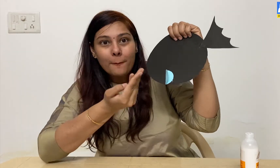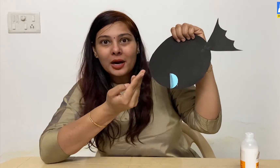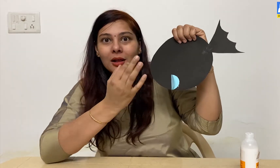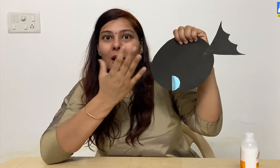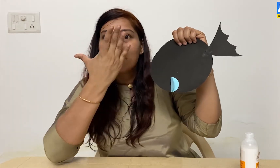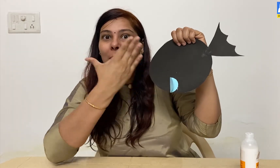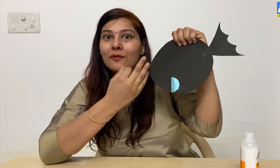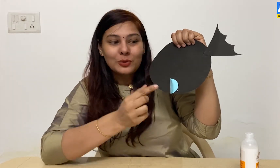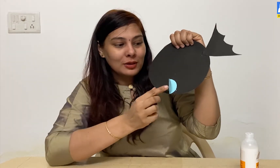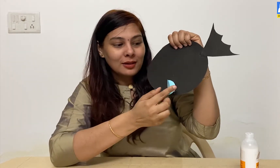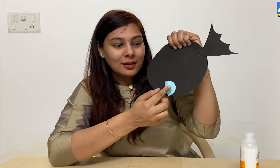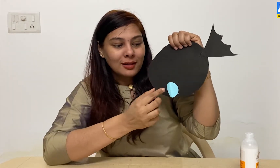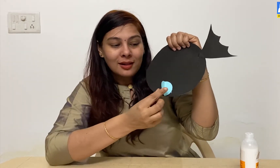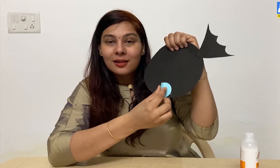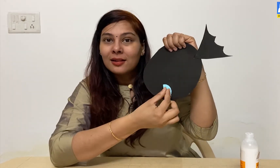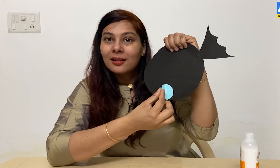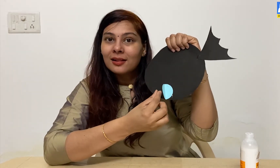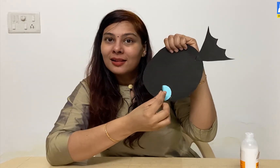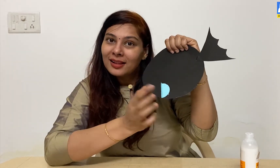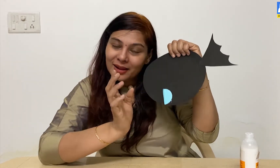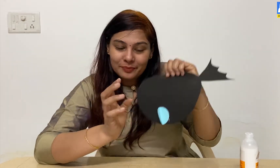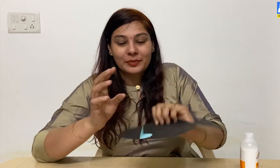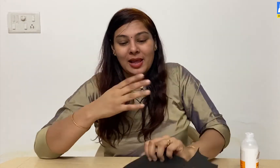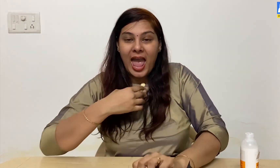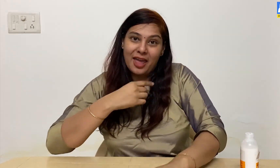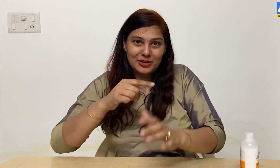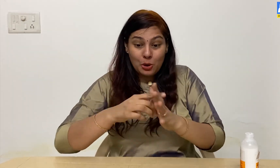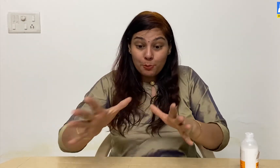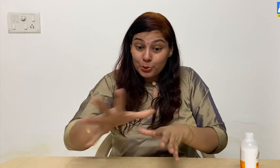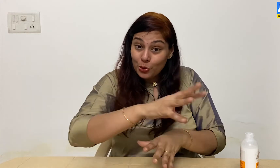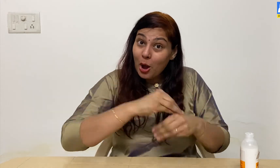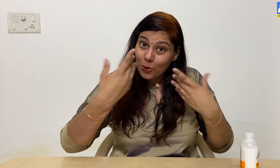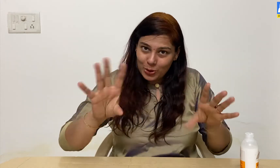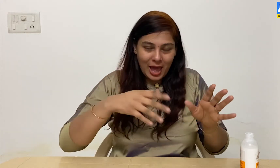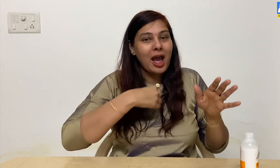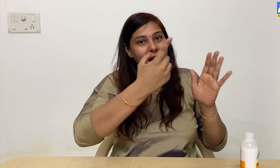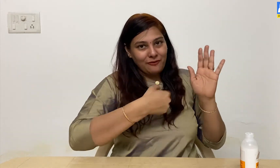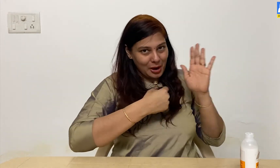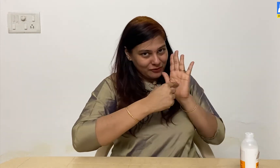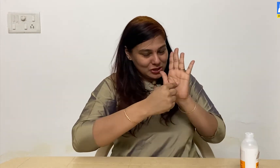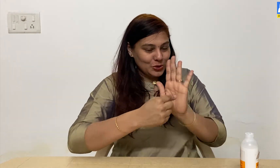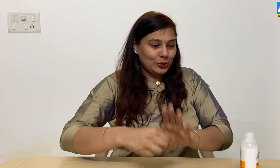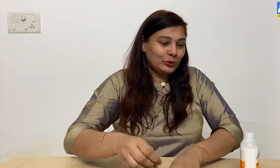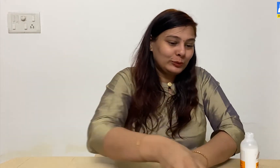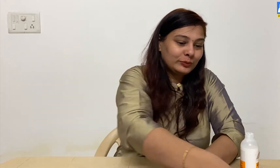Look at this. It will give a pop-up effect. You need to stick all the circles like this. I have already made this.